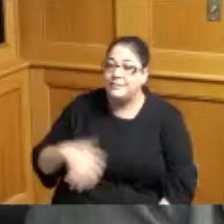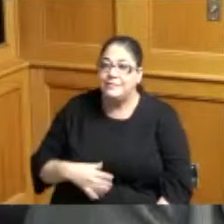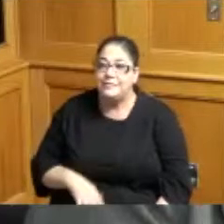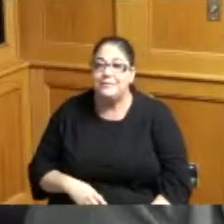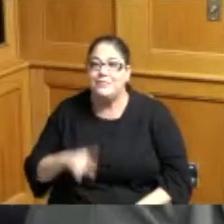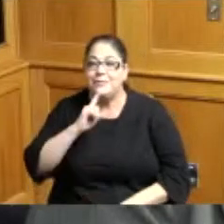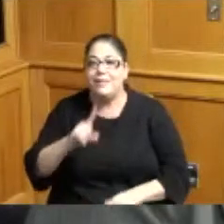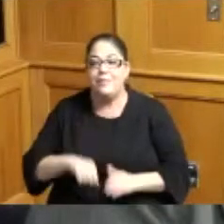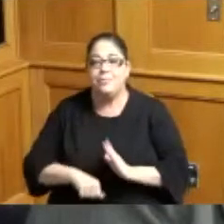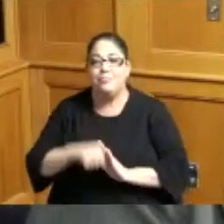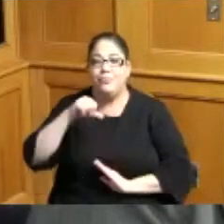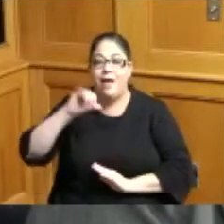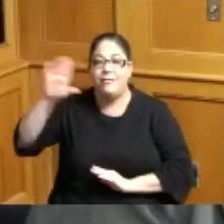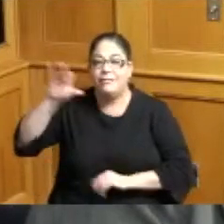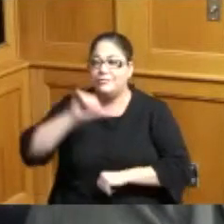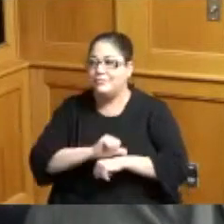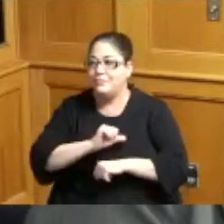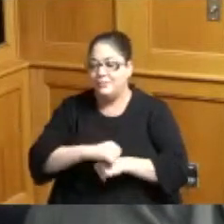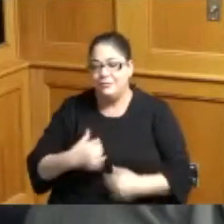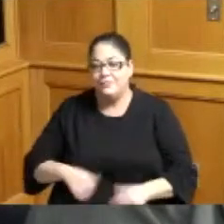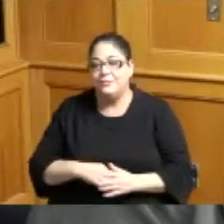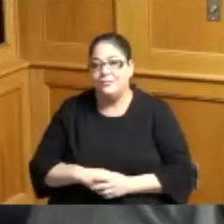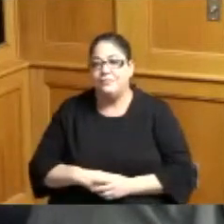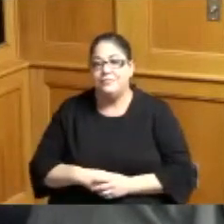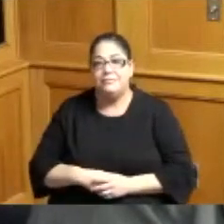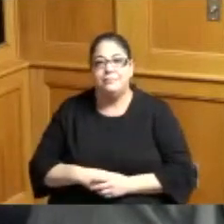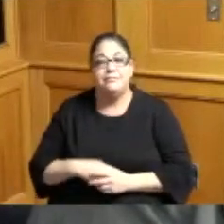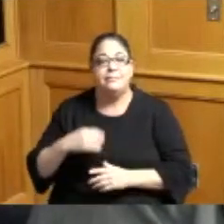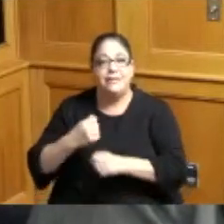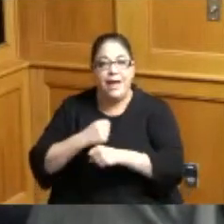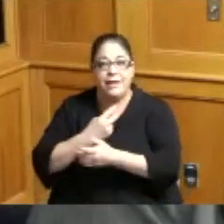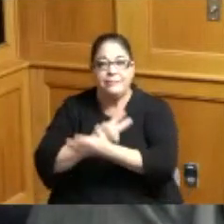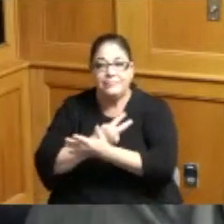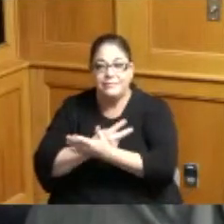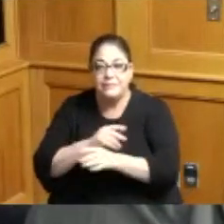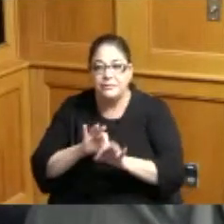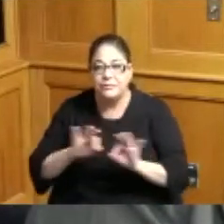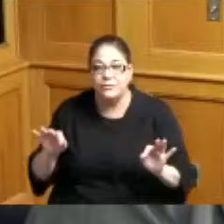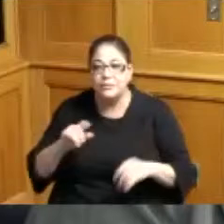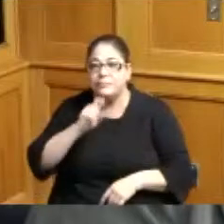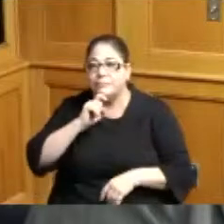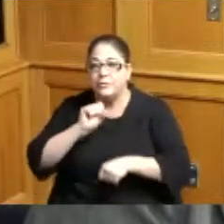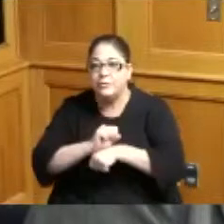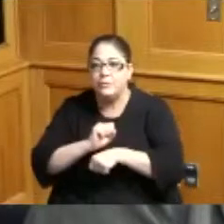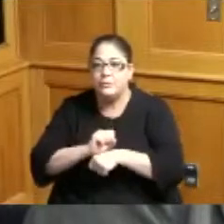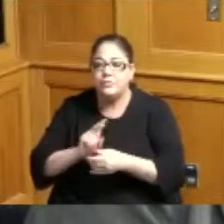what he has become has gone on I got his master's degree worked at Xavier University and now works